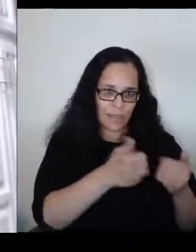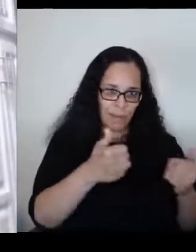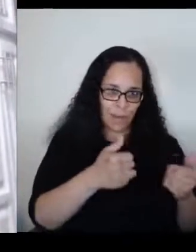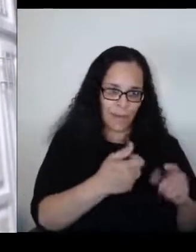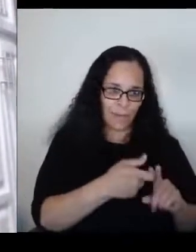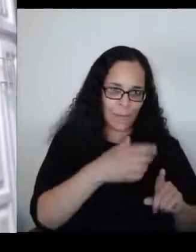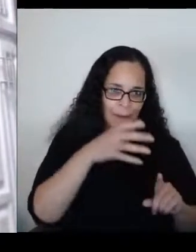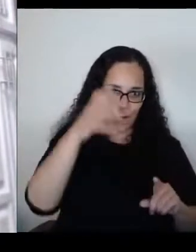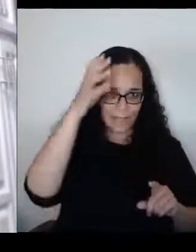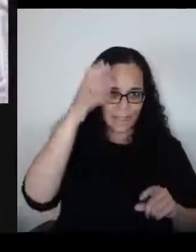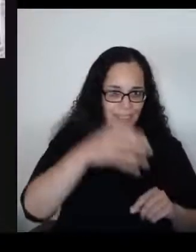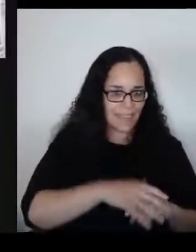Thank you, Mike?